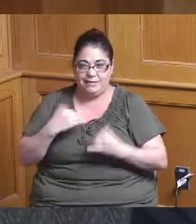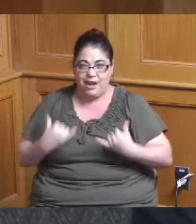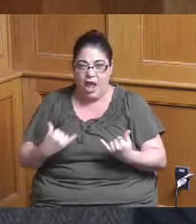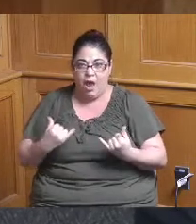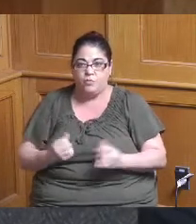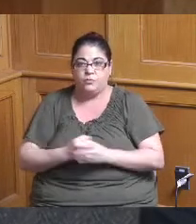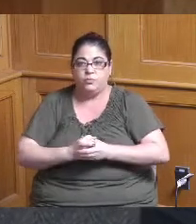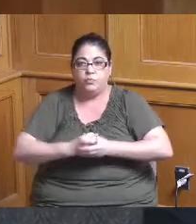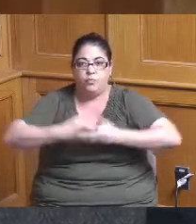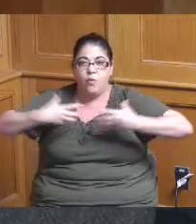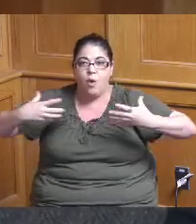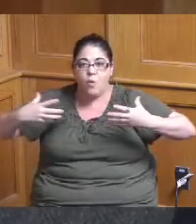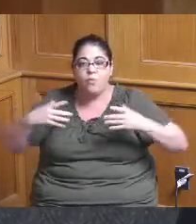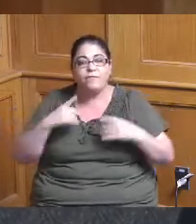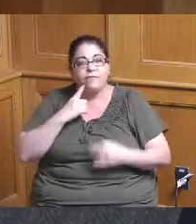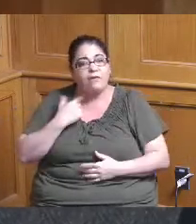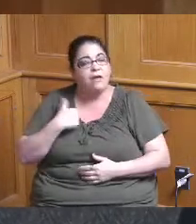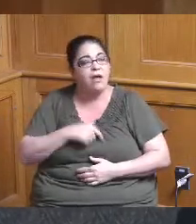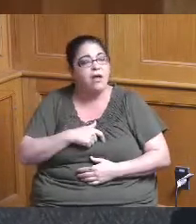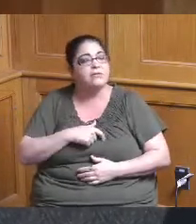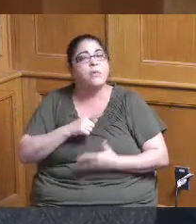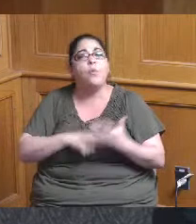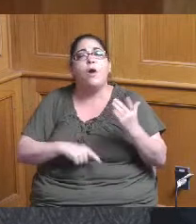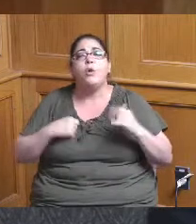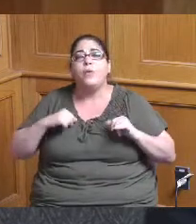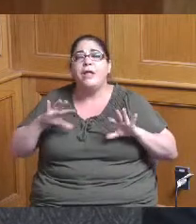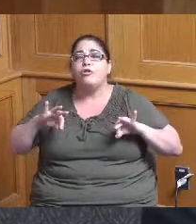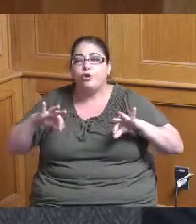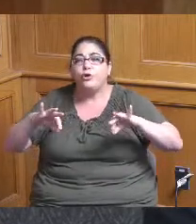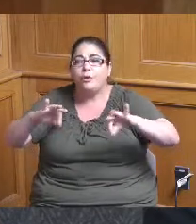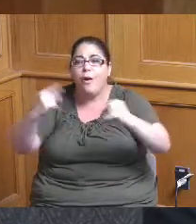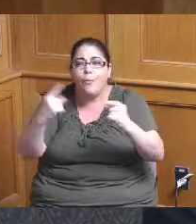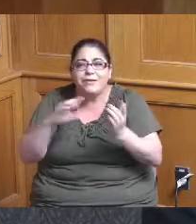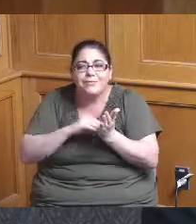that's a continuing thread you know what are we learning we all we're always learning when we